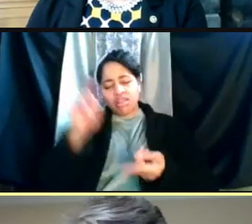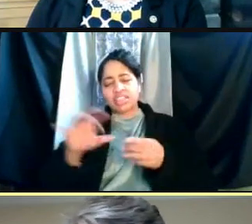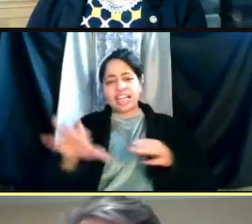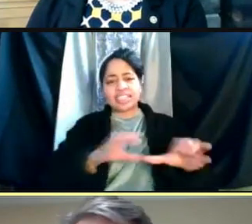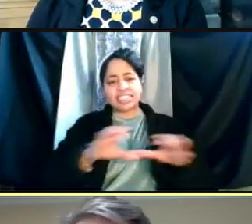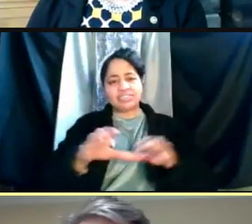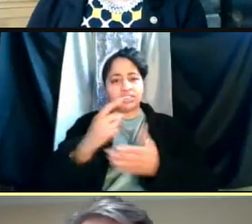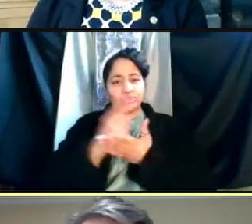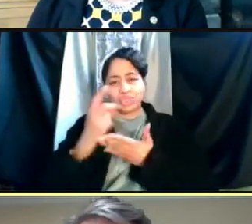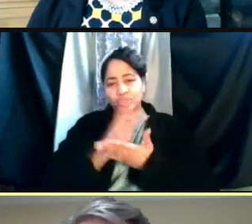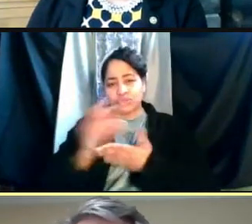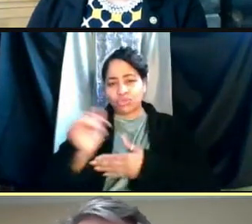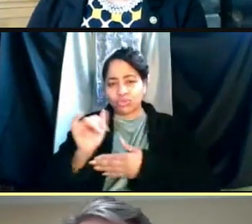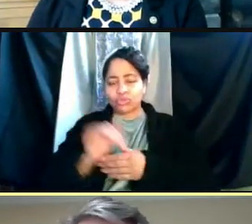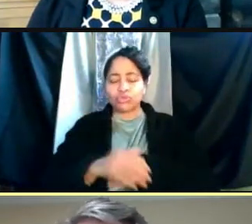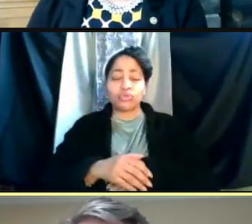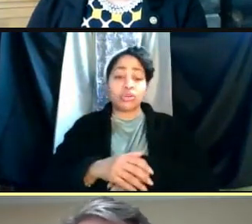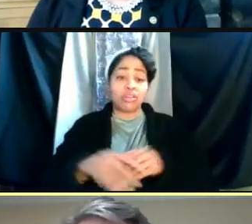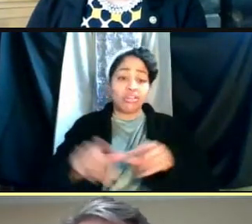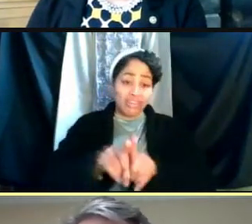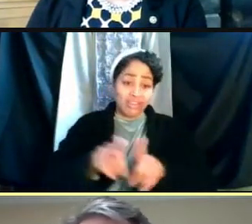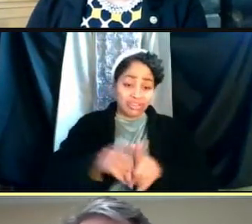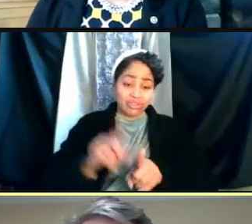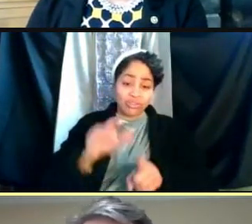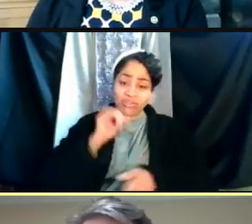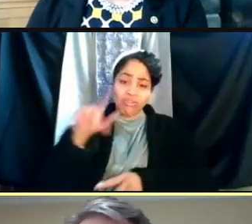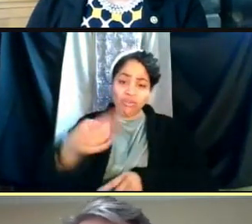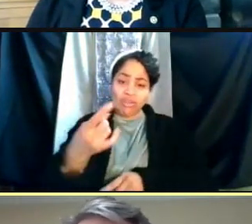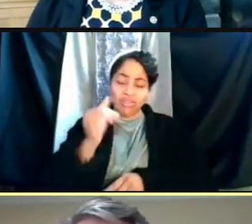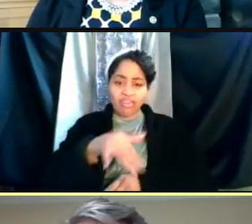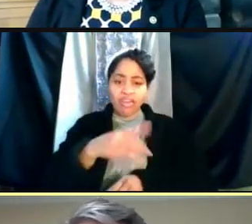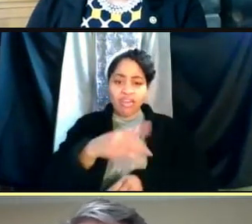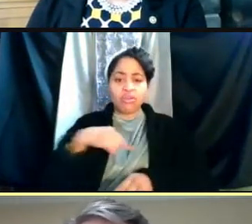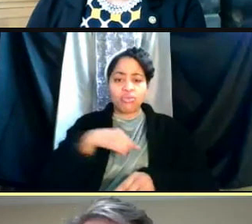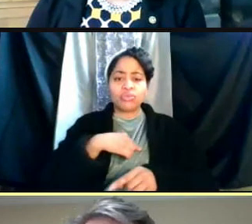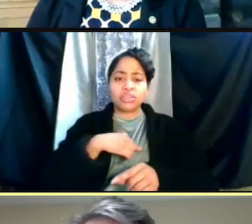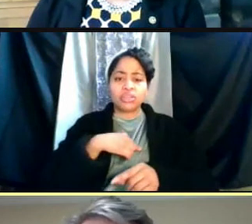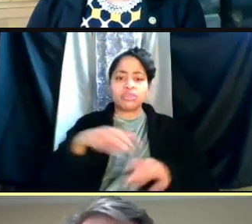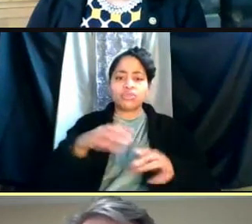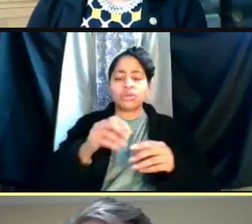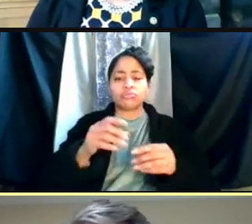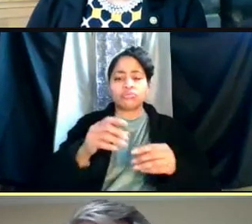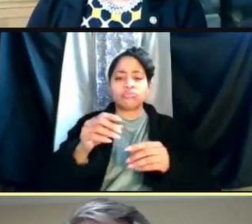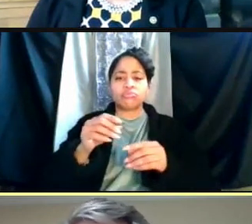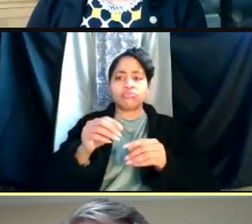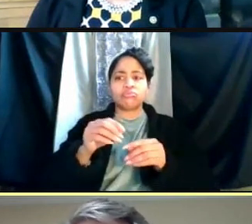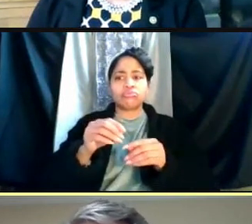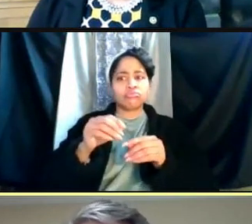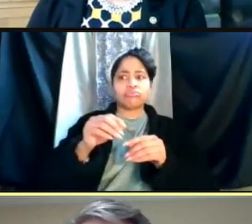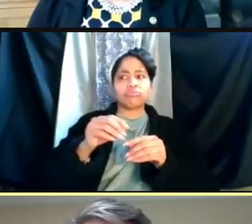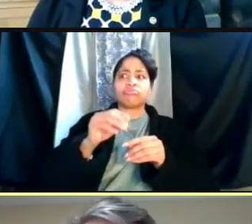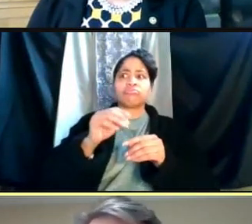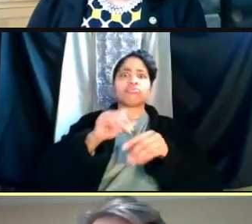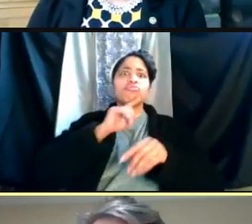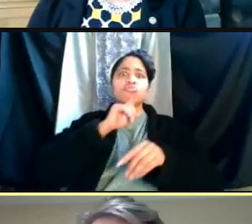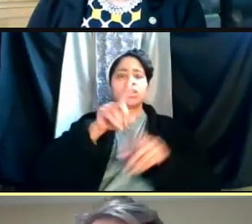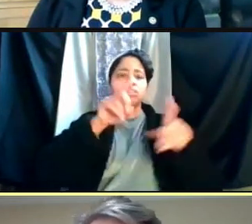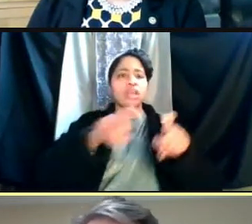Some of the things that we have been doing besides the widespread testing, has been tracking. In compliance with the testing,